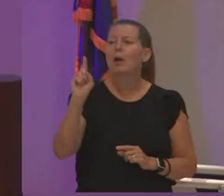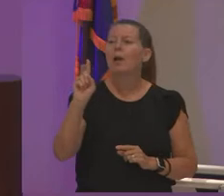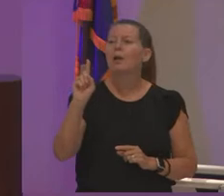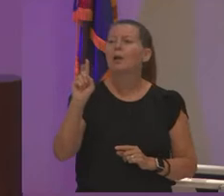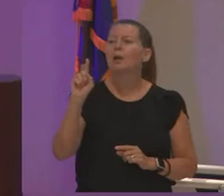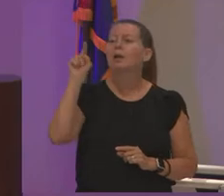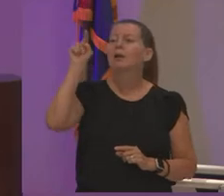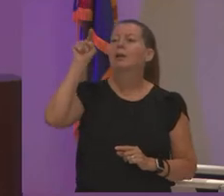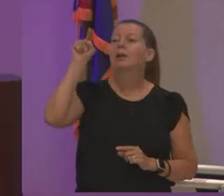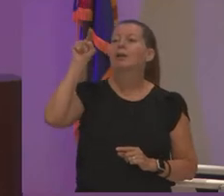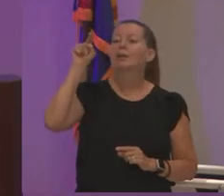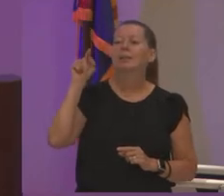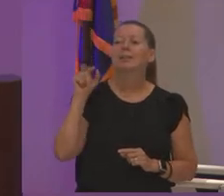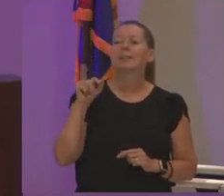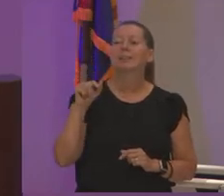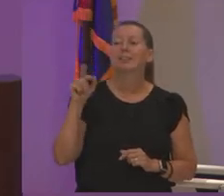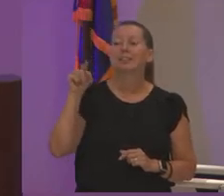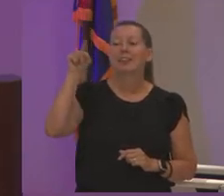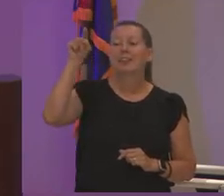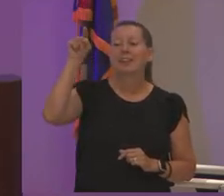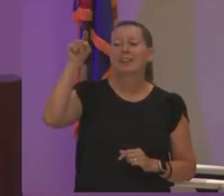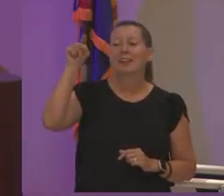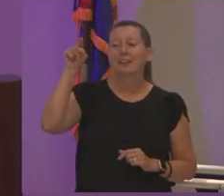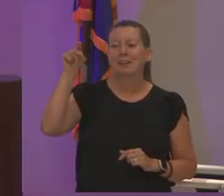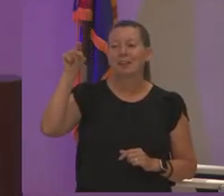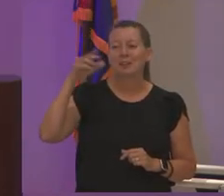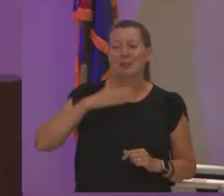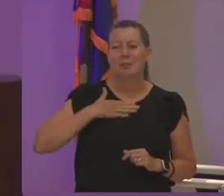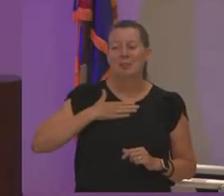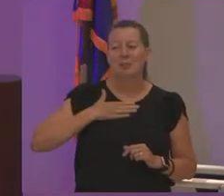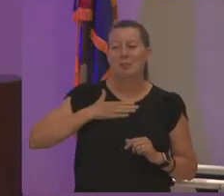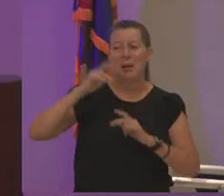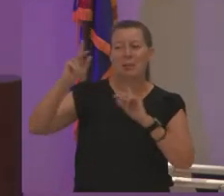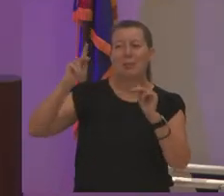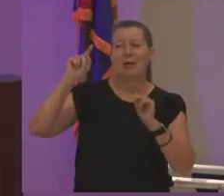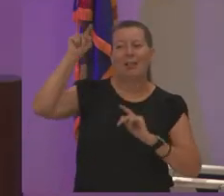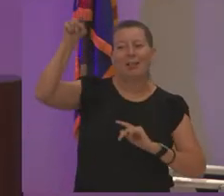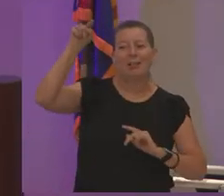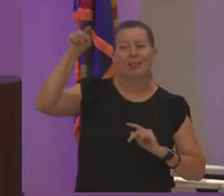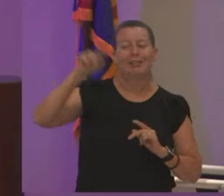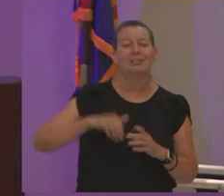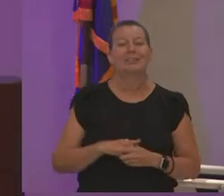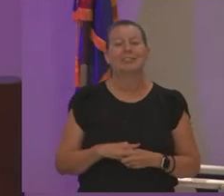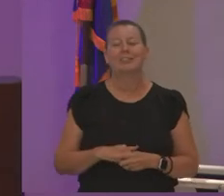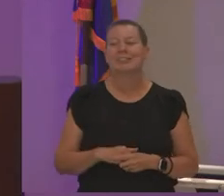i saw one airs warren there's my enrollment to the people my outreach people this doesn't work